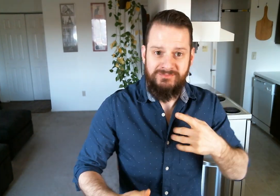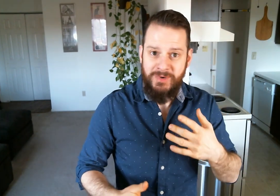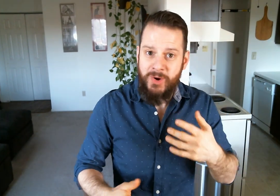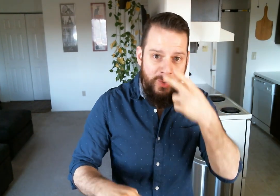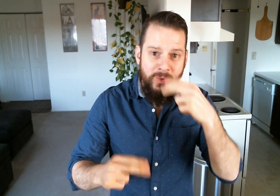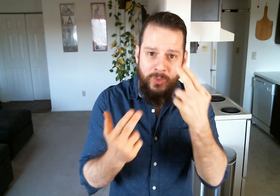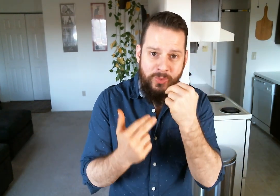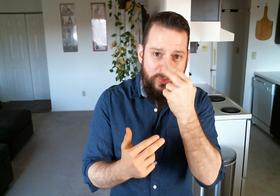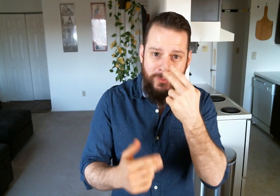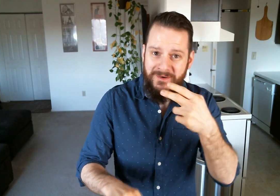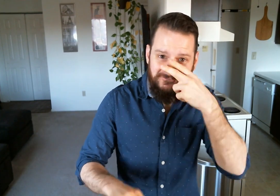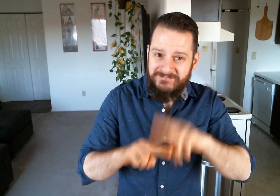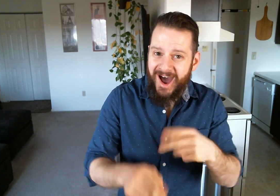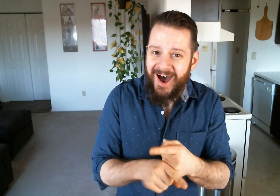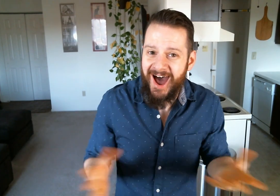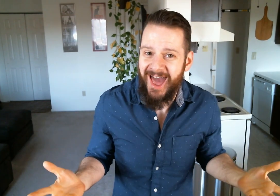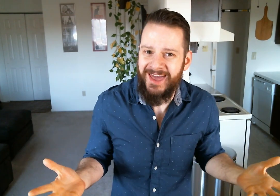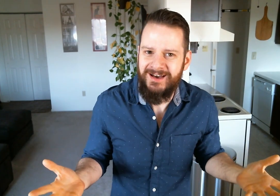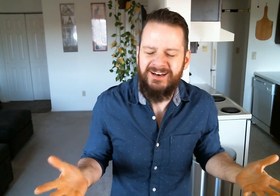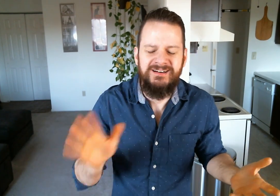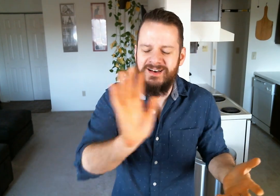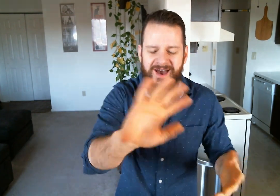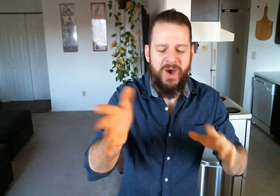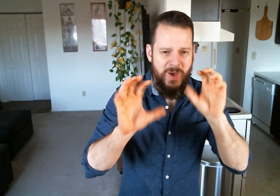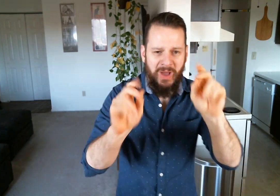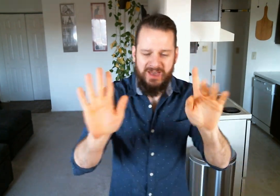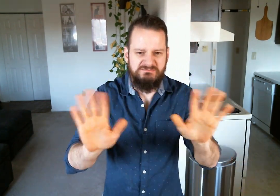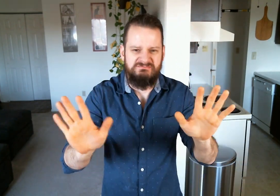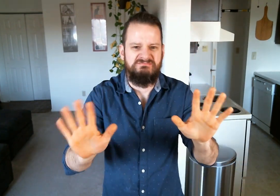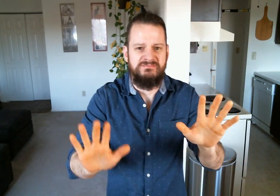A humour is a fun thing, right? All right...